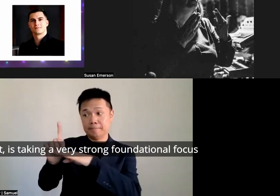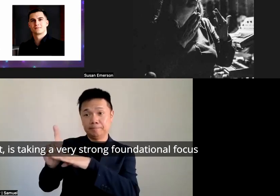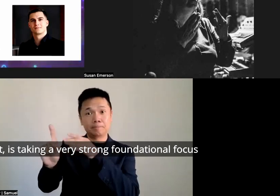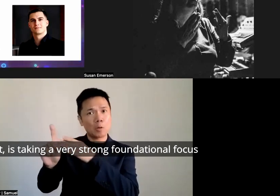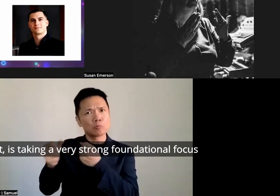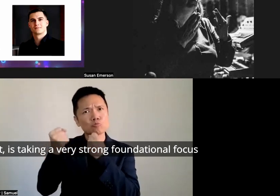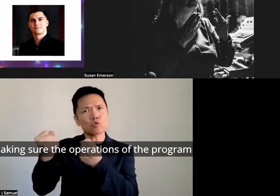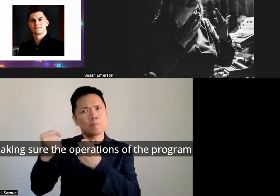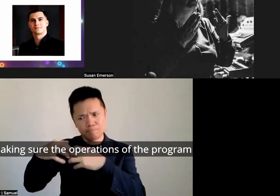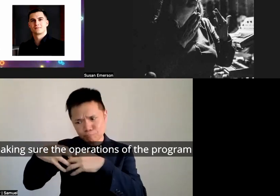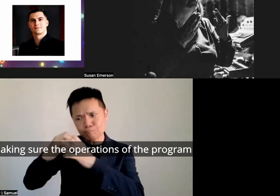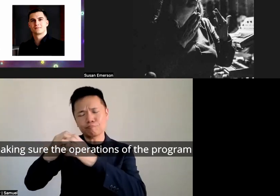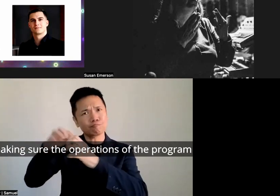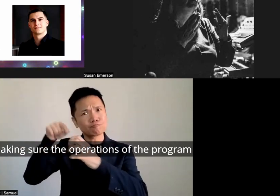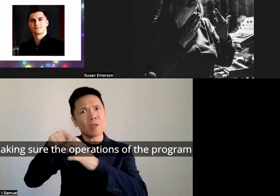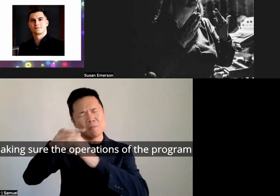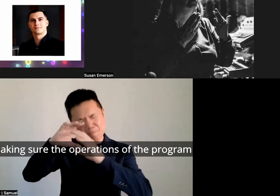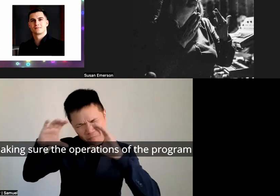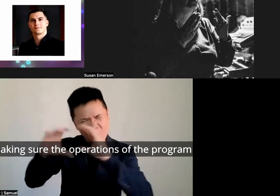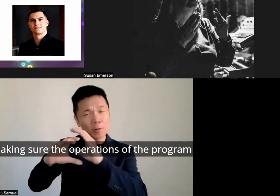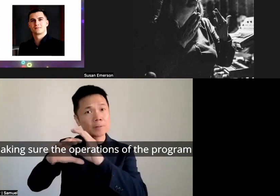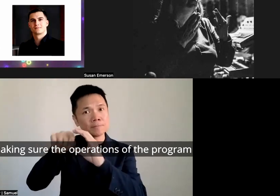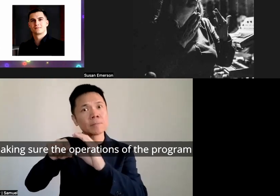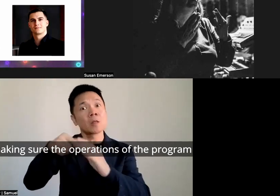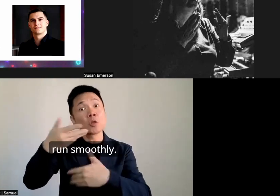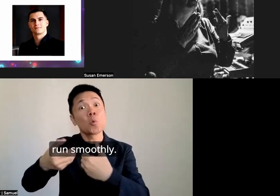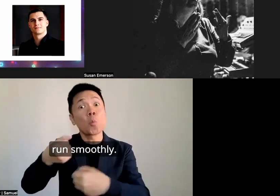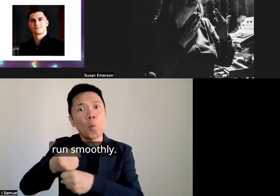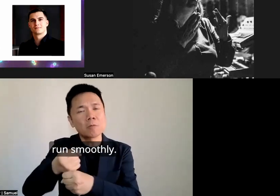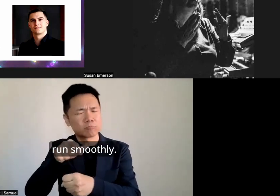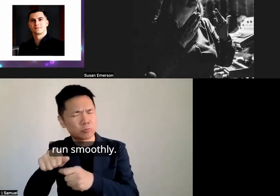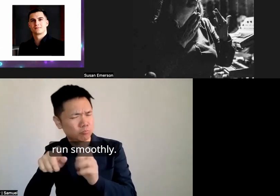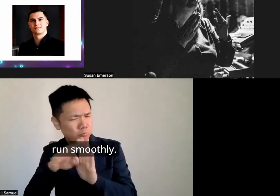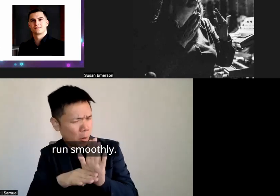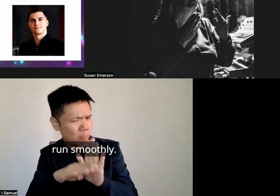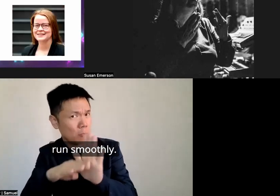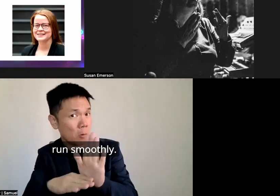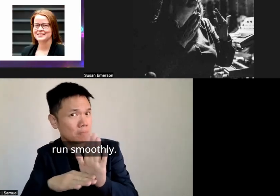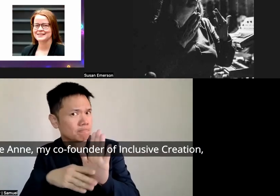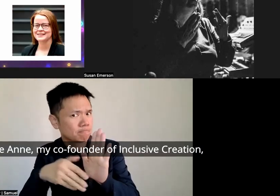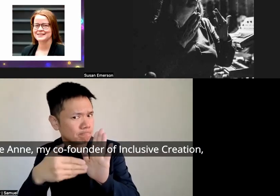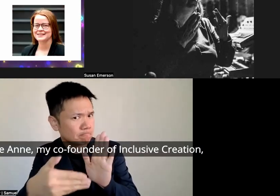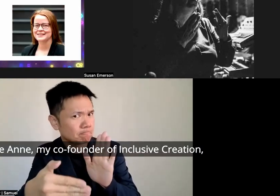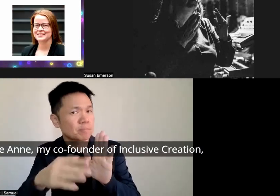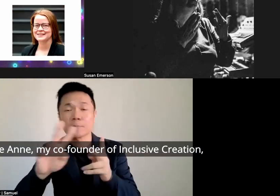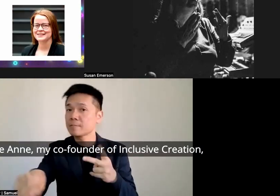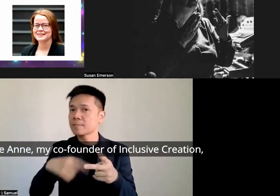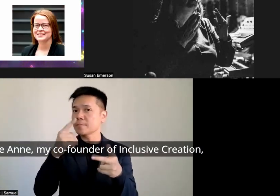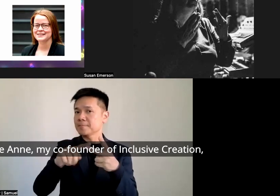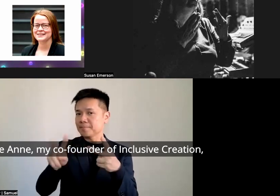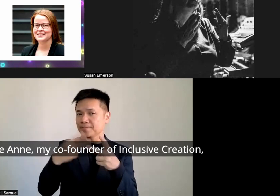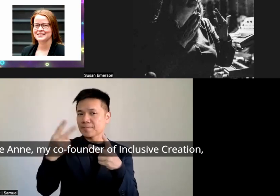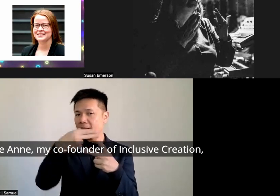foundational focus on making sure the operations of the program run smoothly we have an my uh